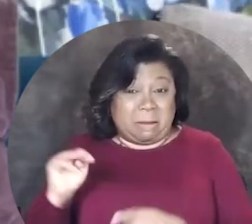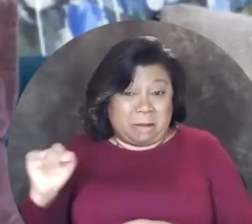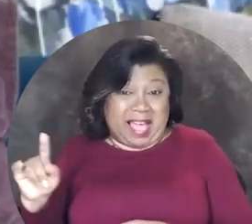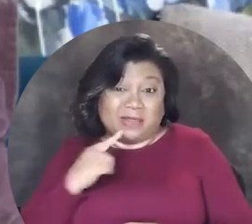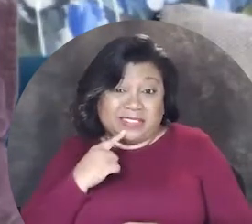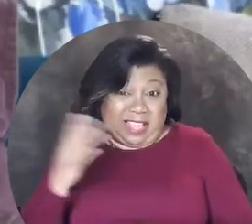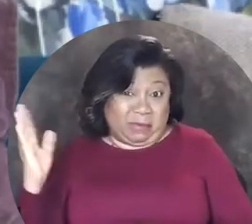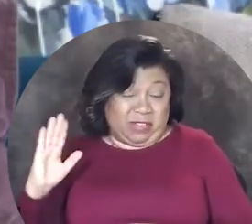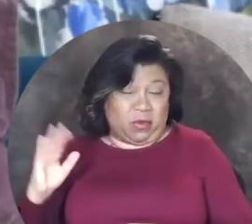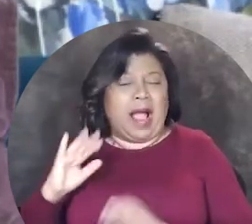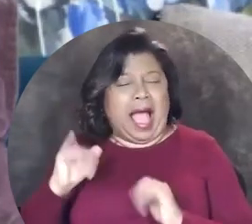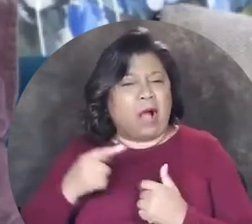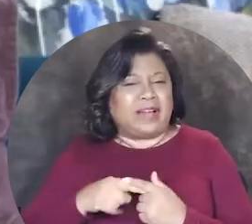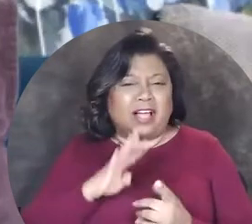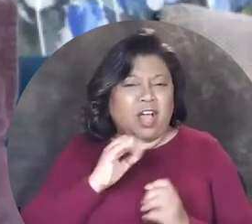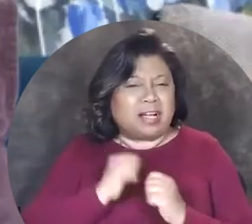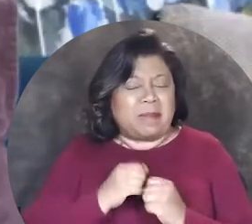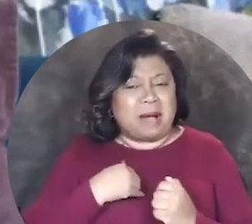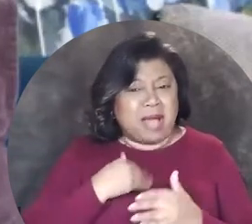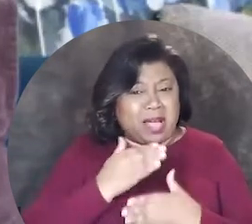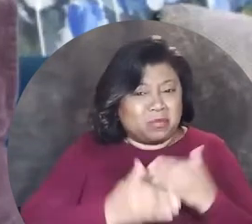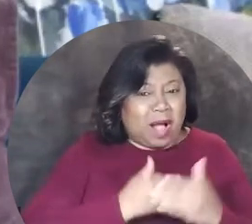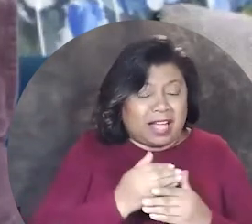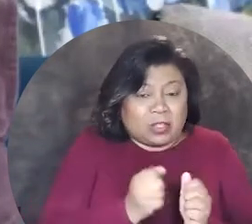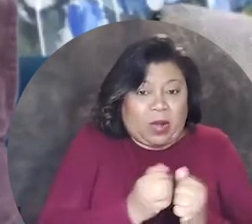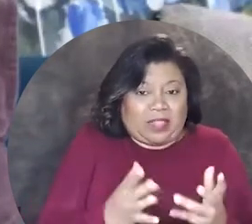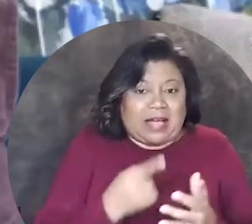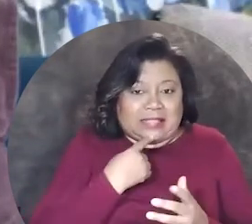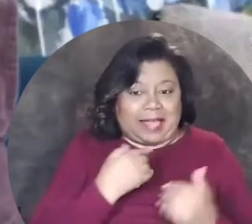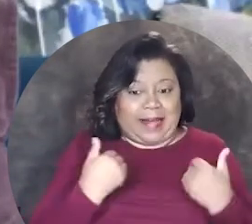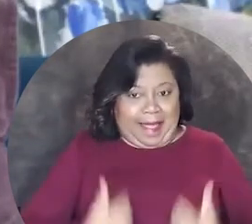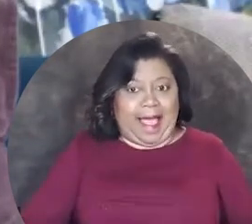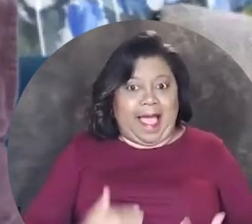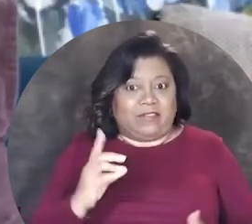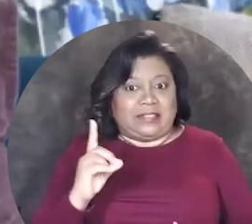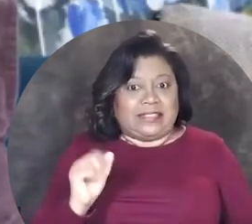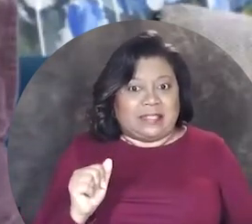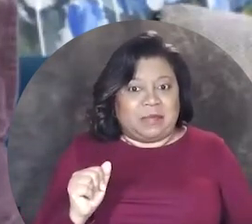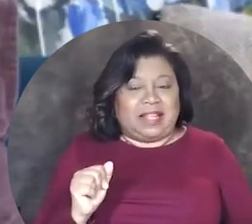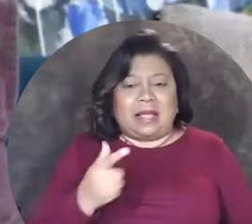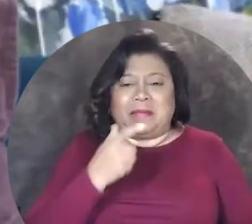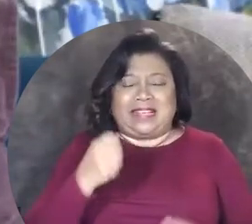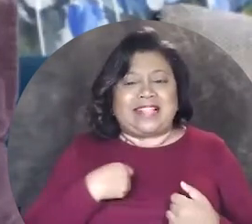Matt was saying earlier, like how can I talk about my process without saying I have a disability